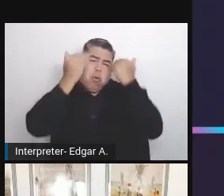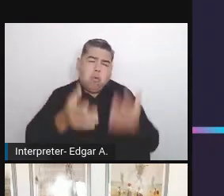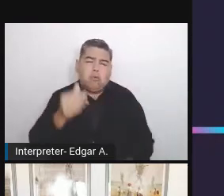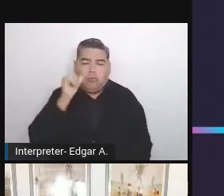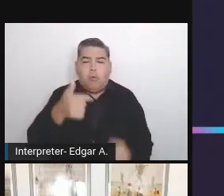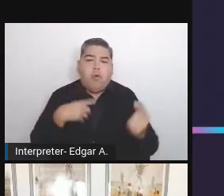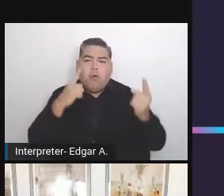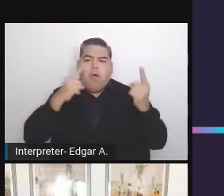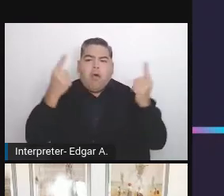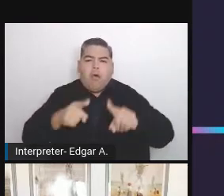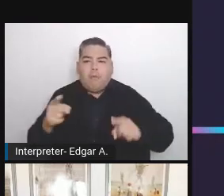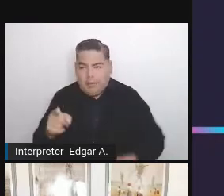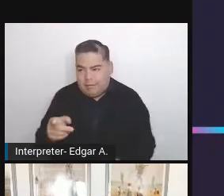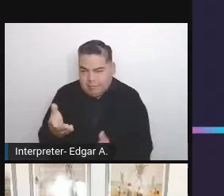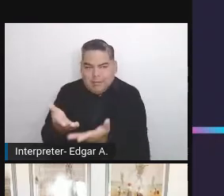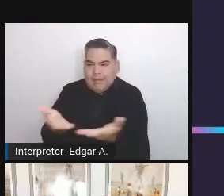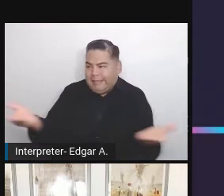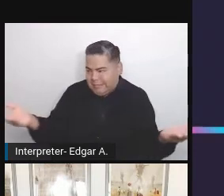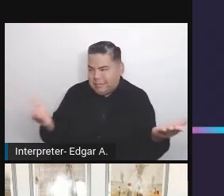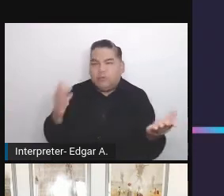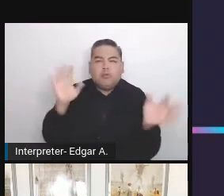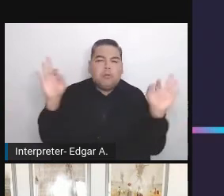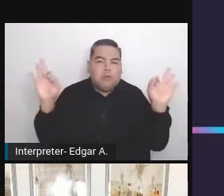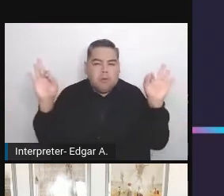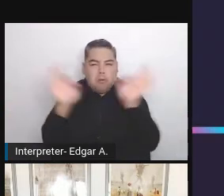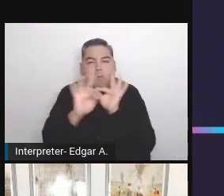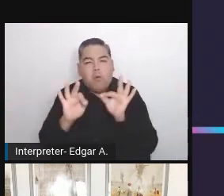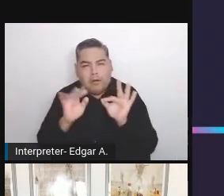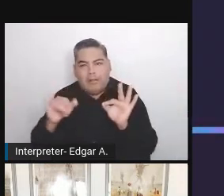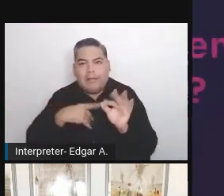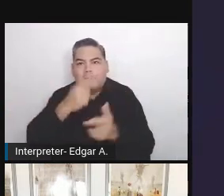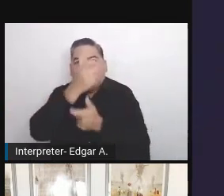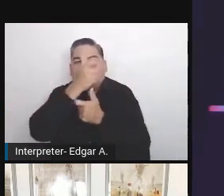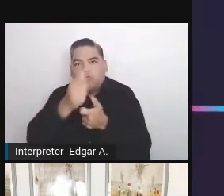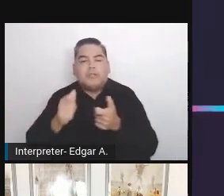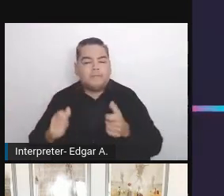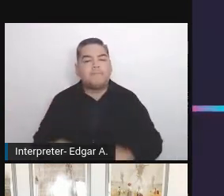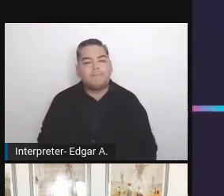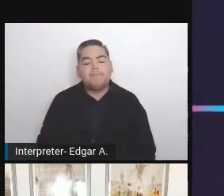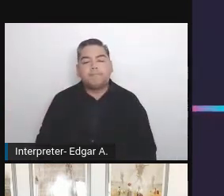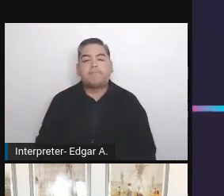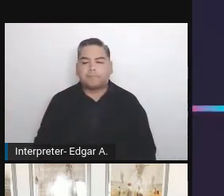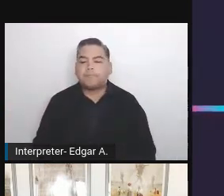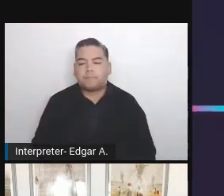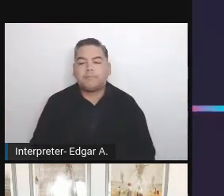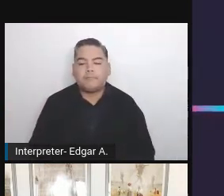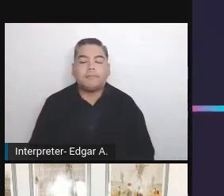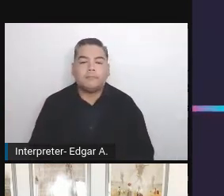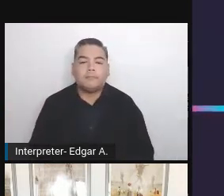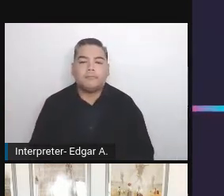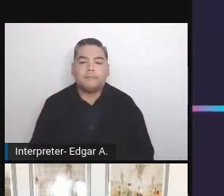This was the reason why I got interested in the topic.